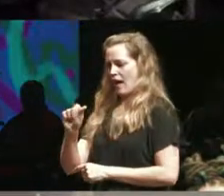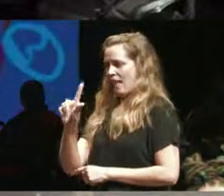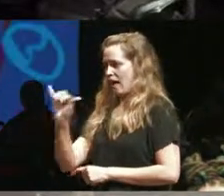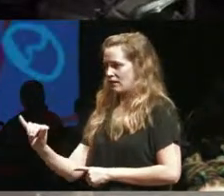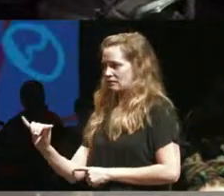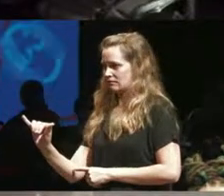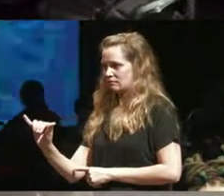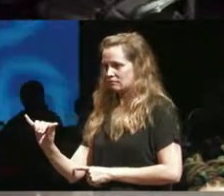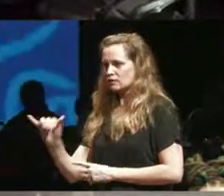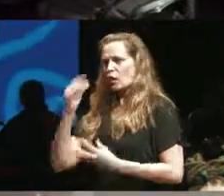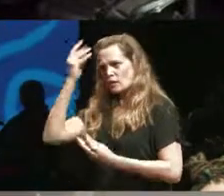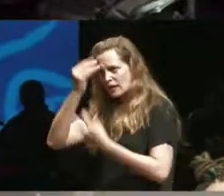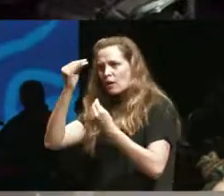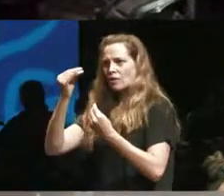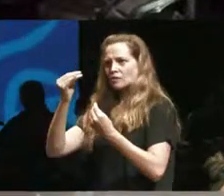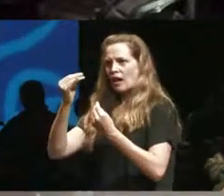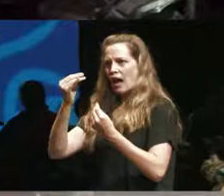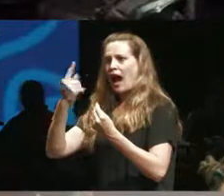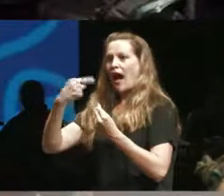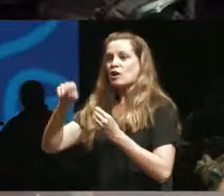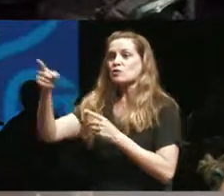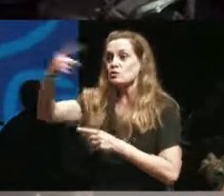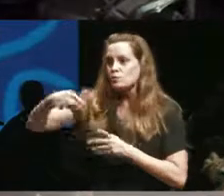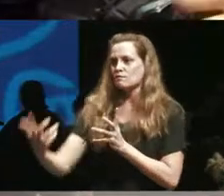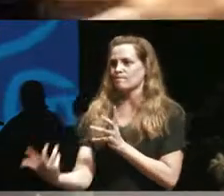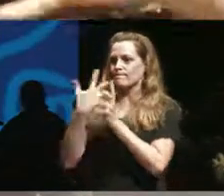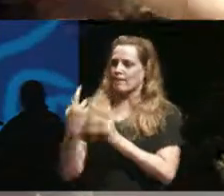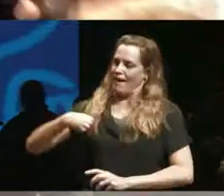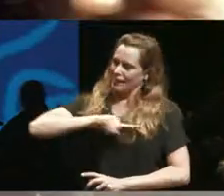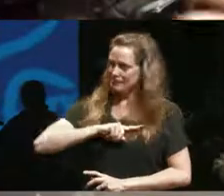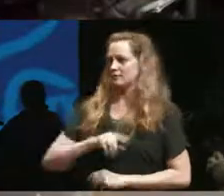question that as well and that is the end of my current thought